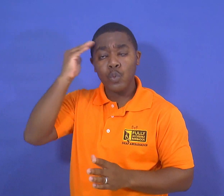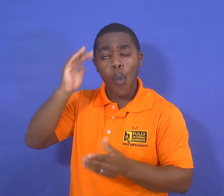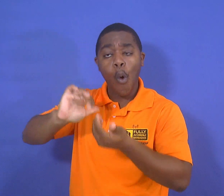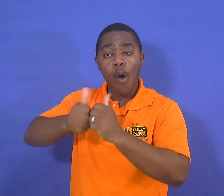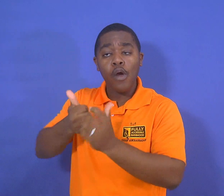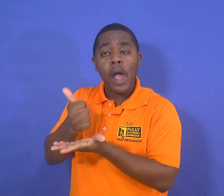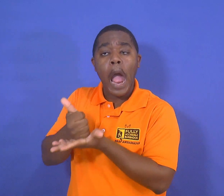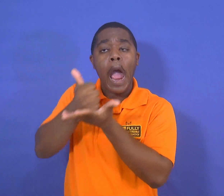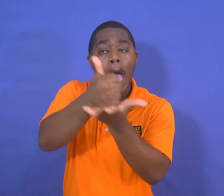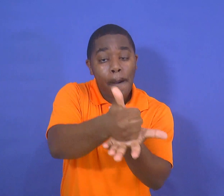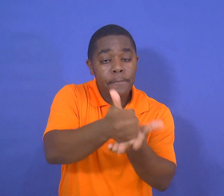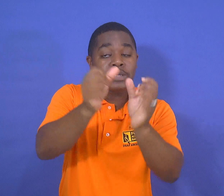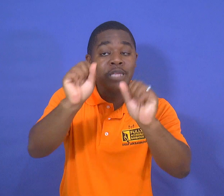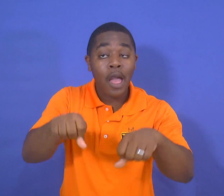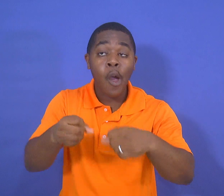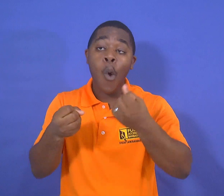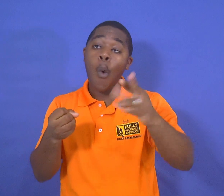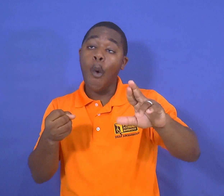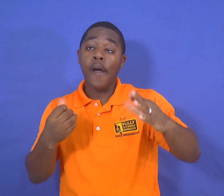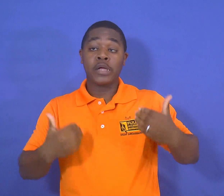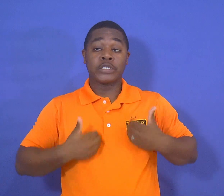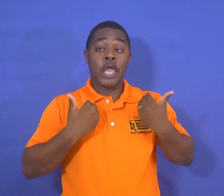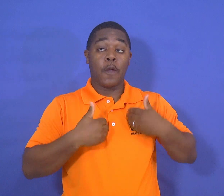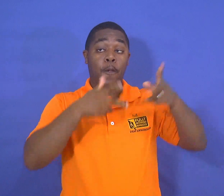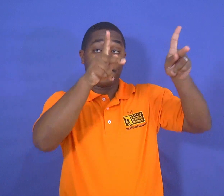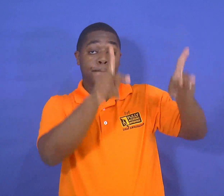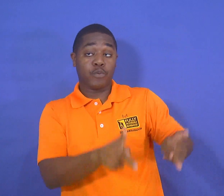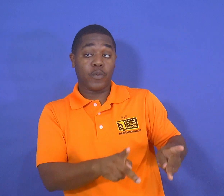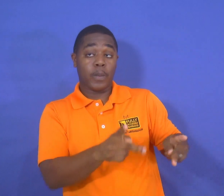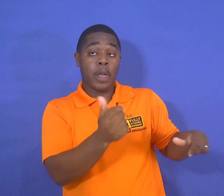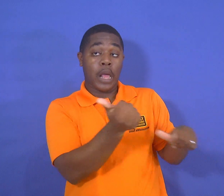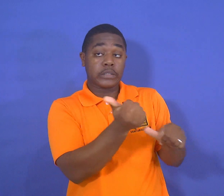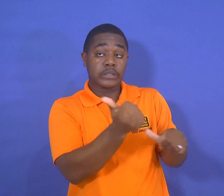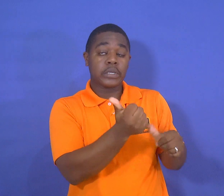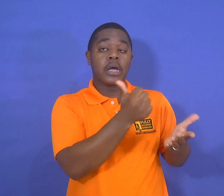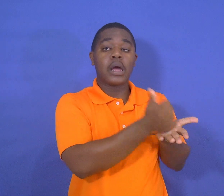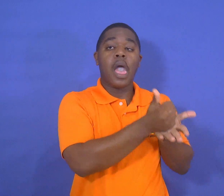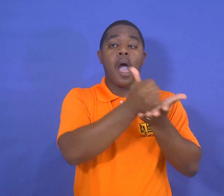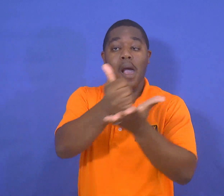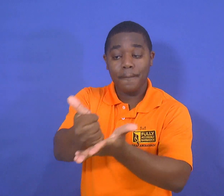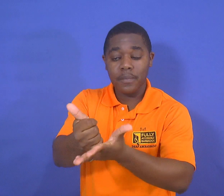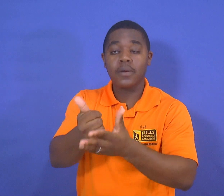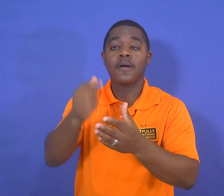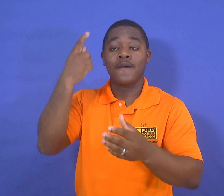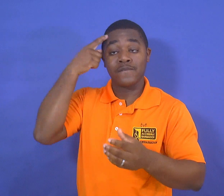experienced deaf person for help or you can ask a younger person to assist you